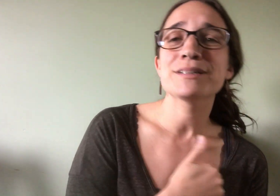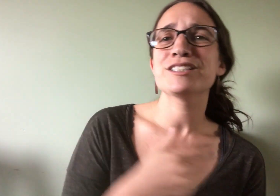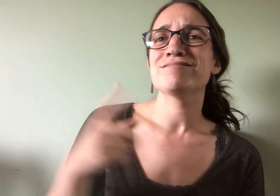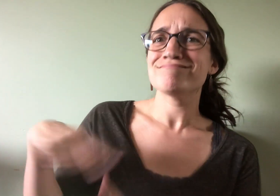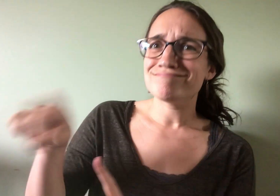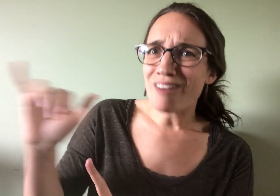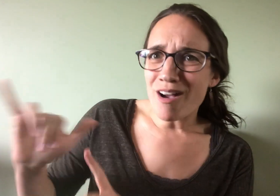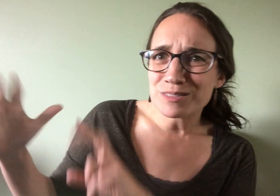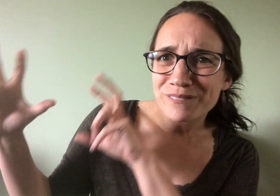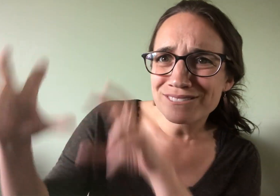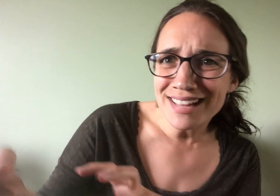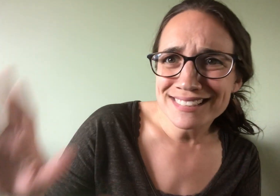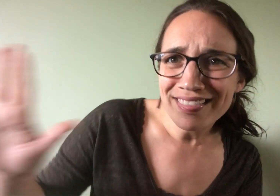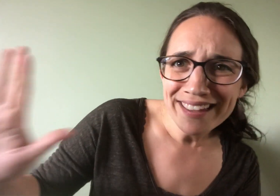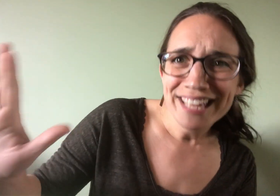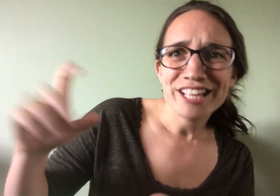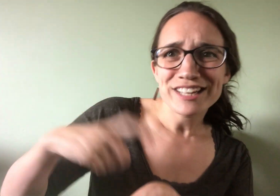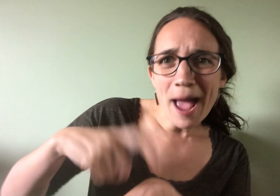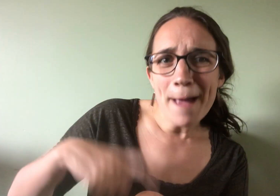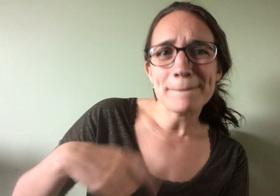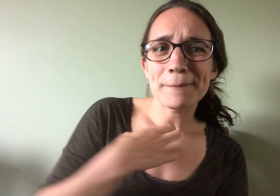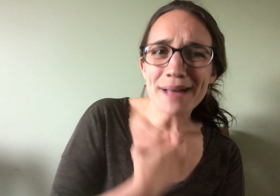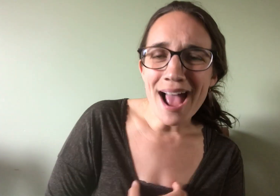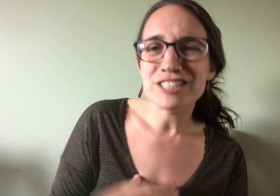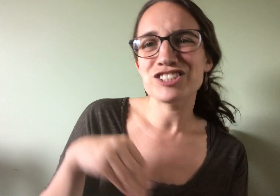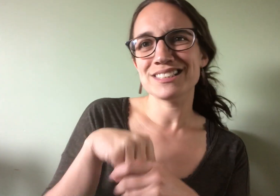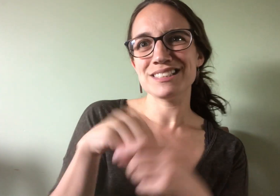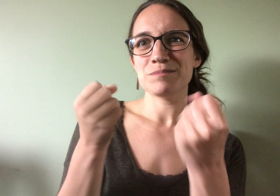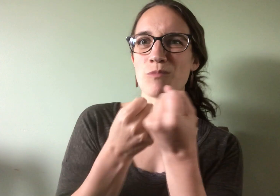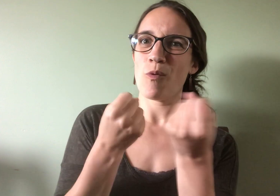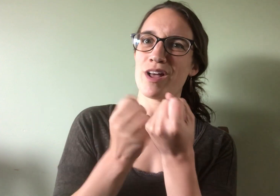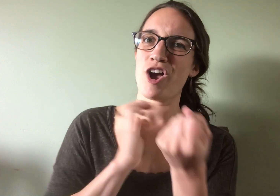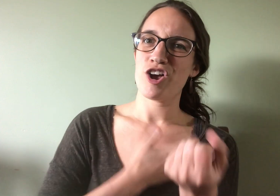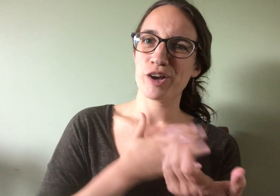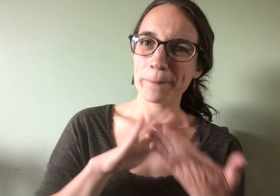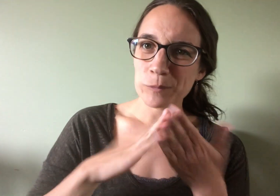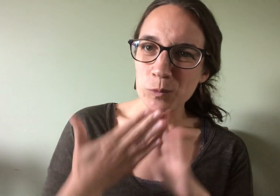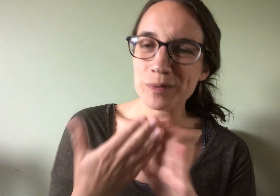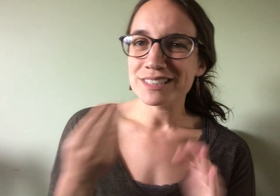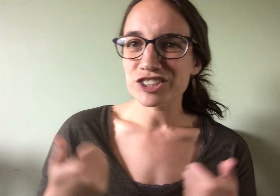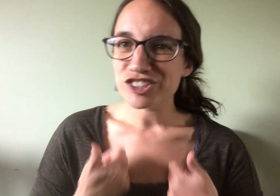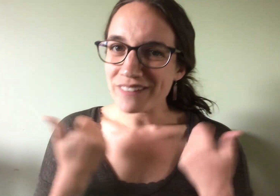who've also invested their own passion and time into supporting our community and survivors.